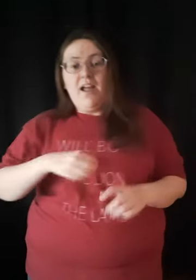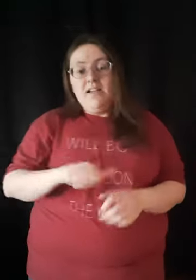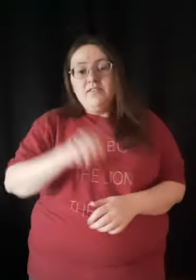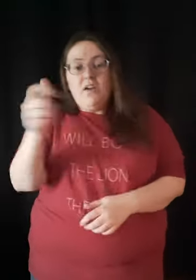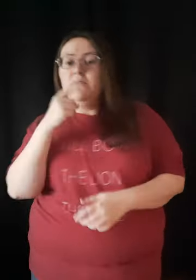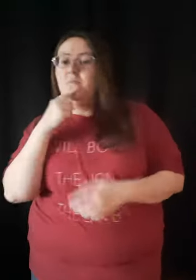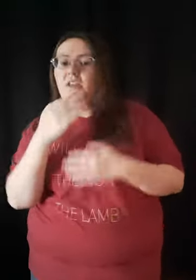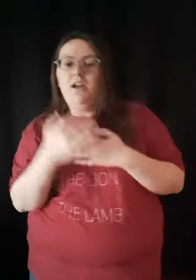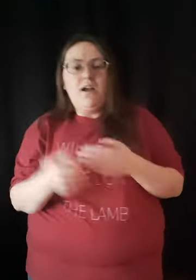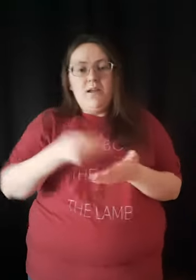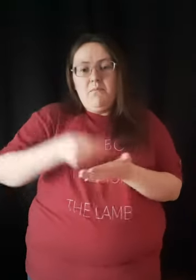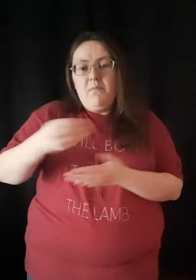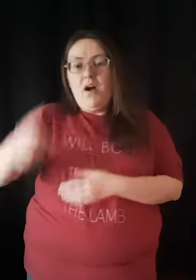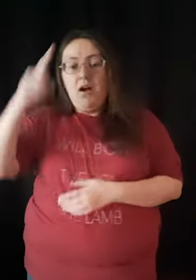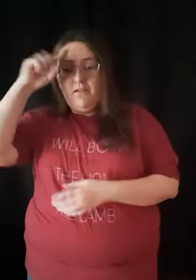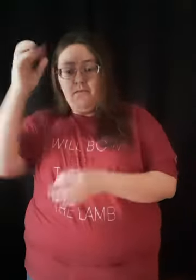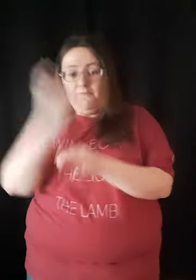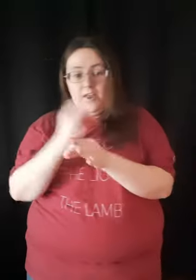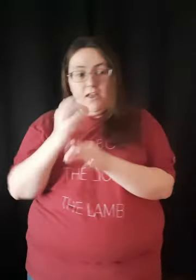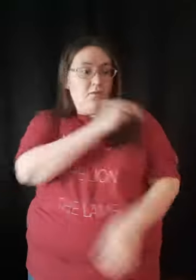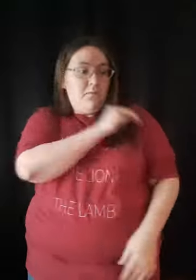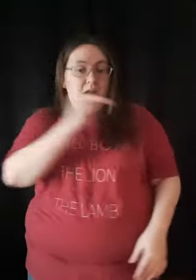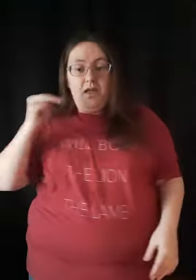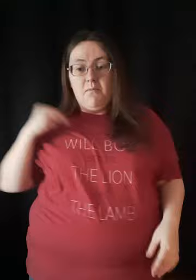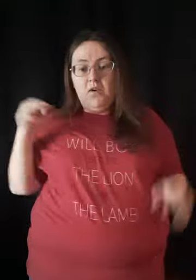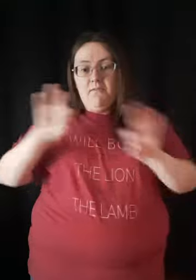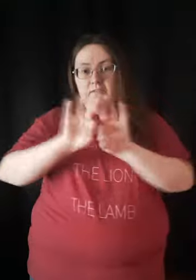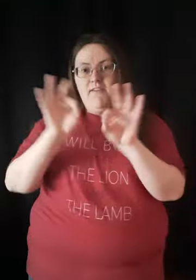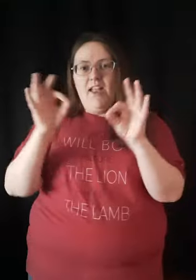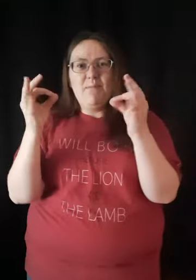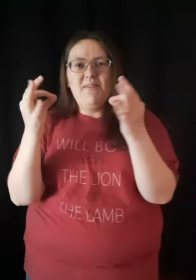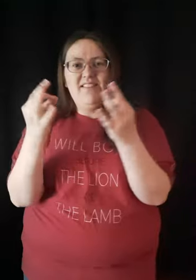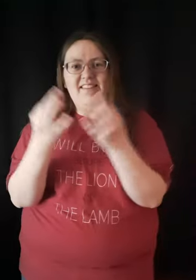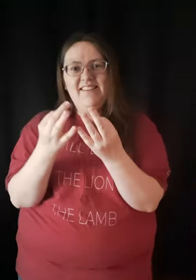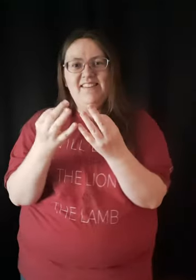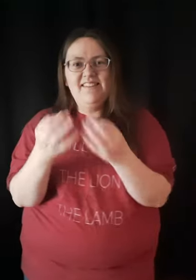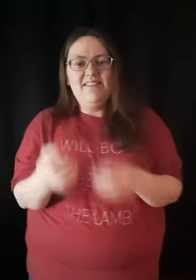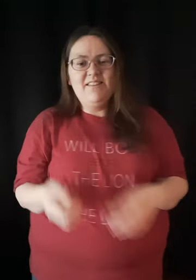As another blood-bought faithful member of a family